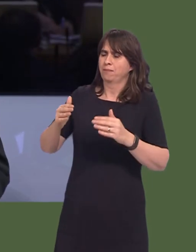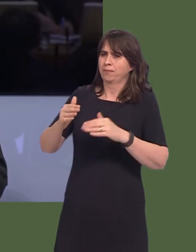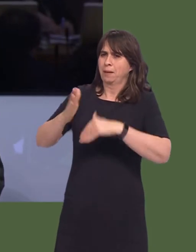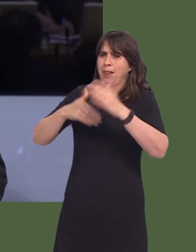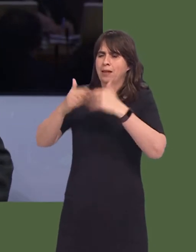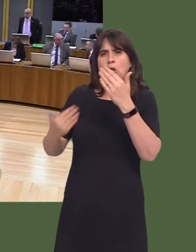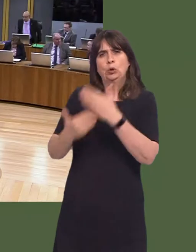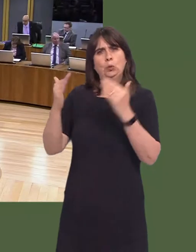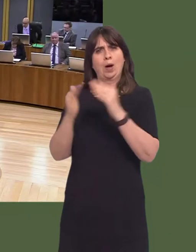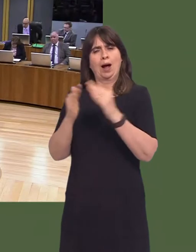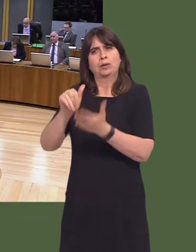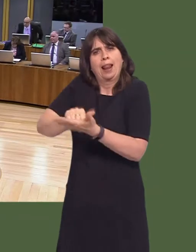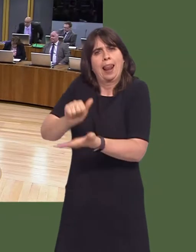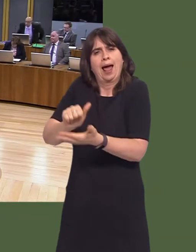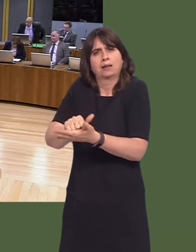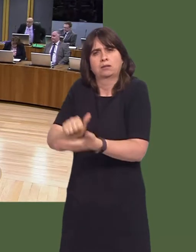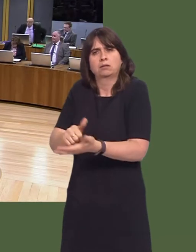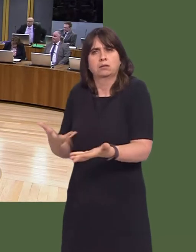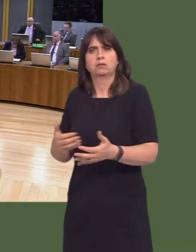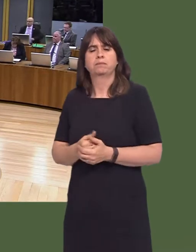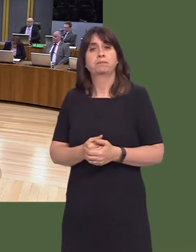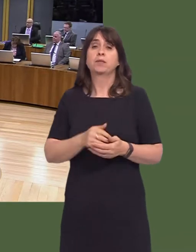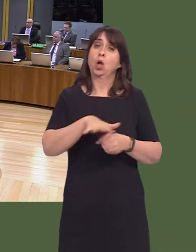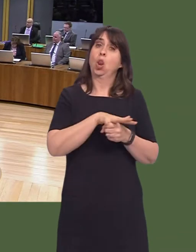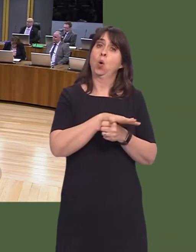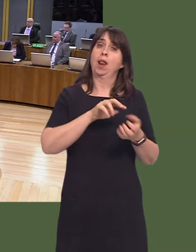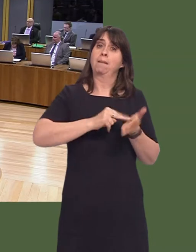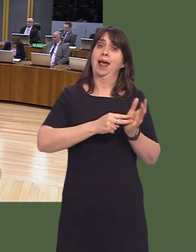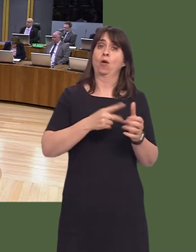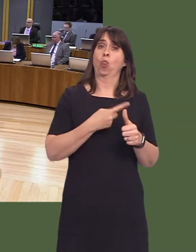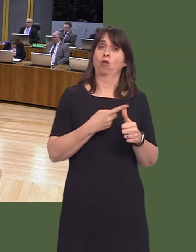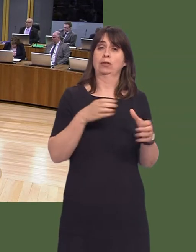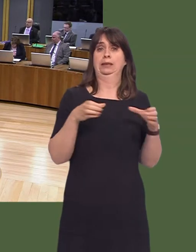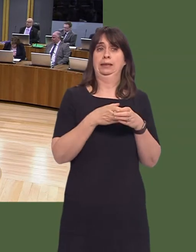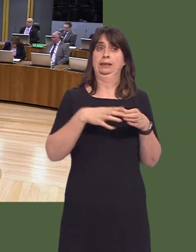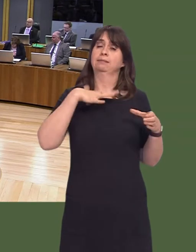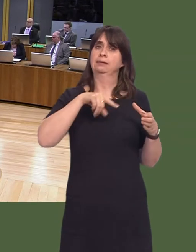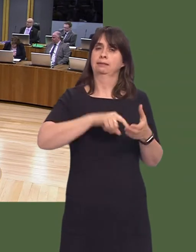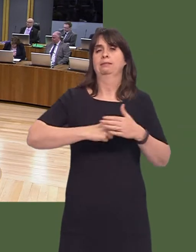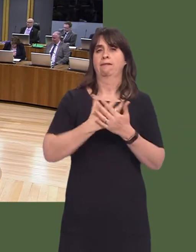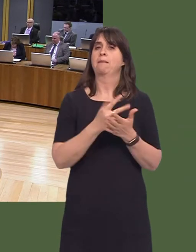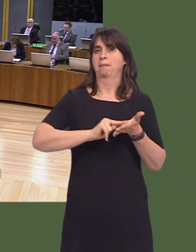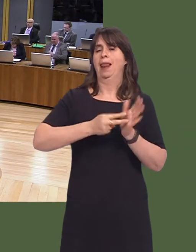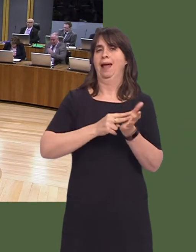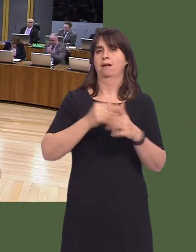in Wales please? Carwyn Jones AM: It is a matter for local planning authorities to have in place a development plan and to meet the requirements in terms